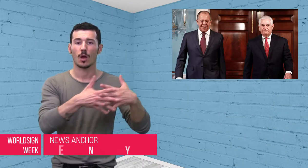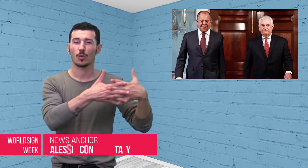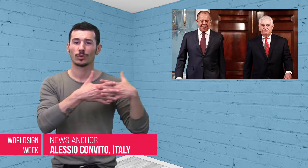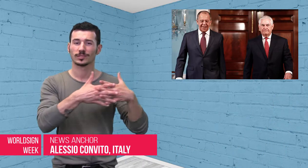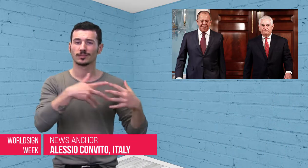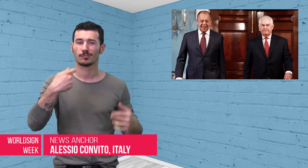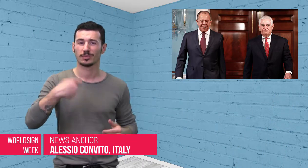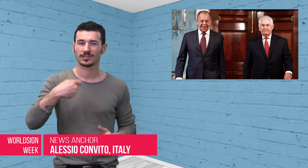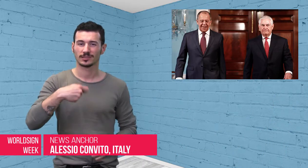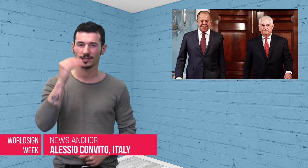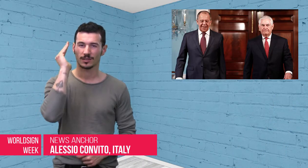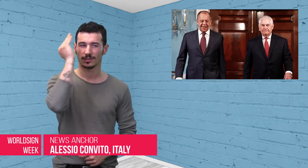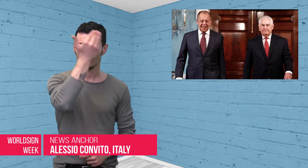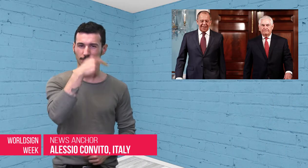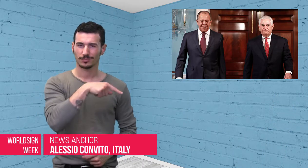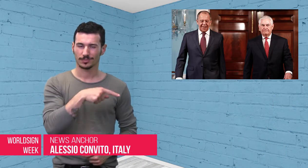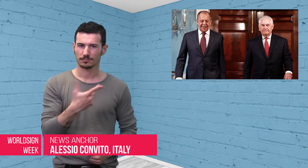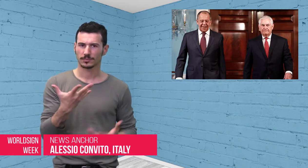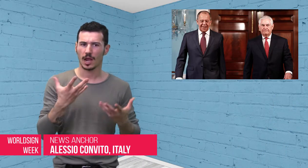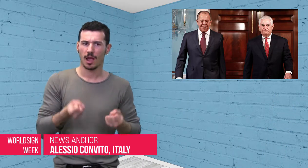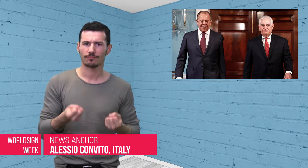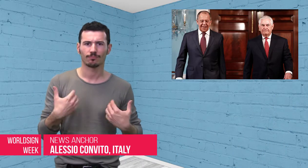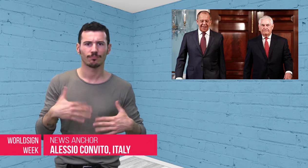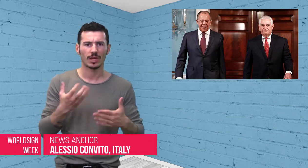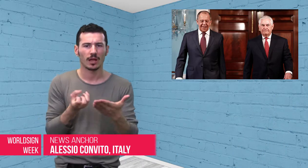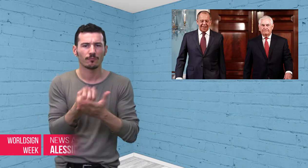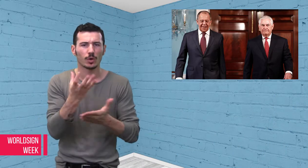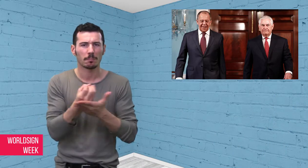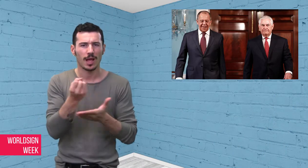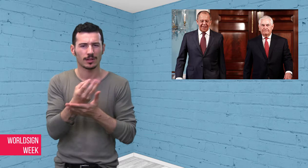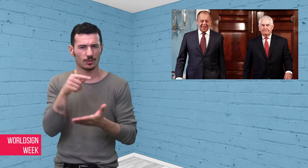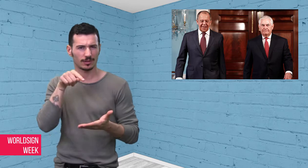Alessio: U.S. President Trump revealed